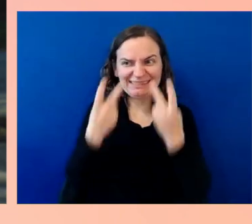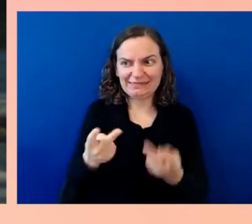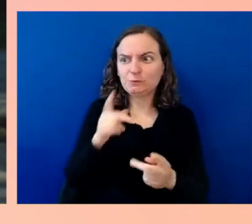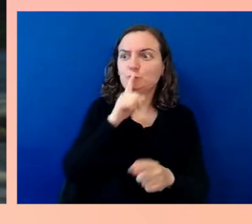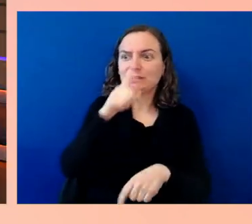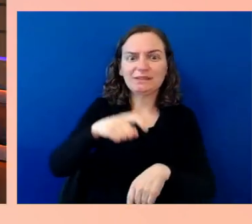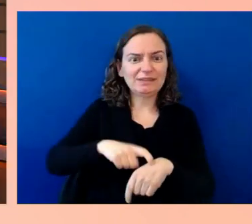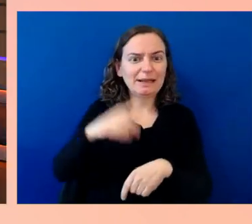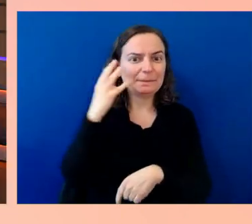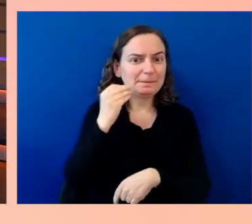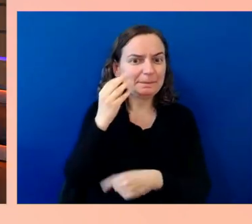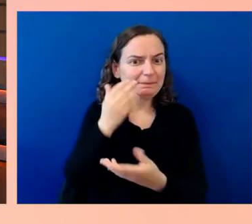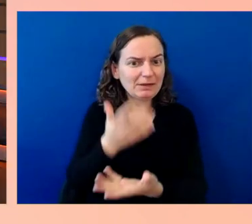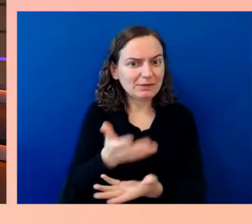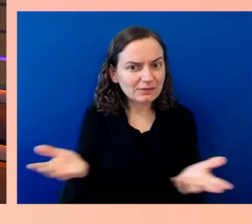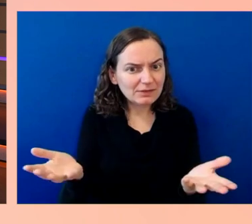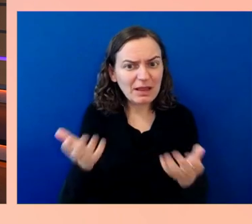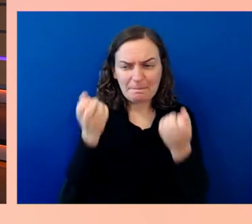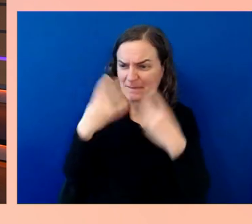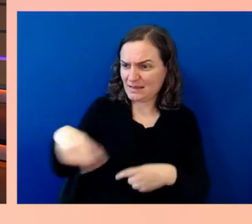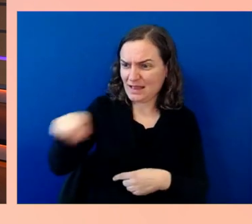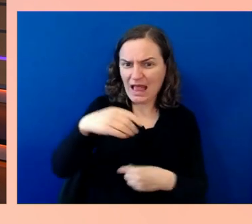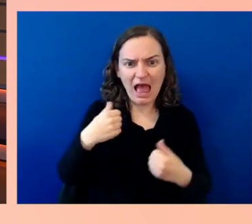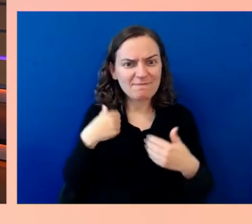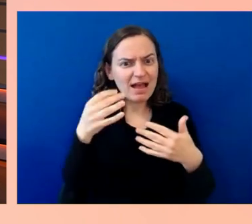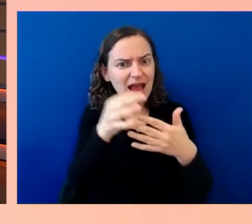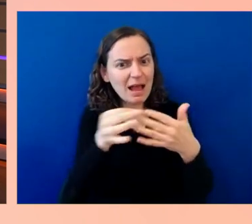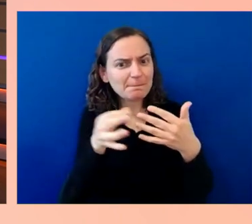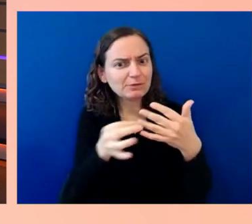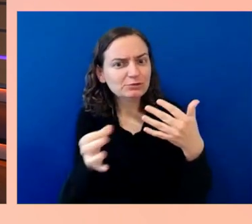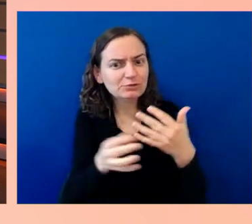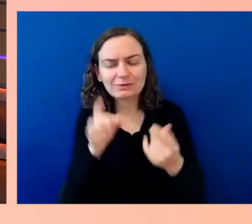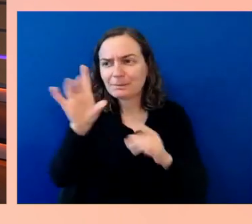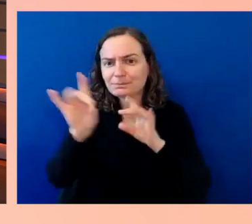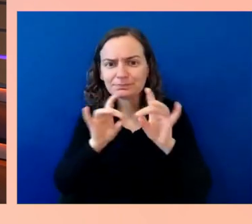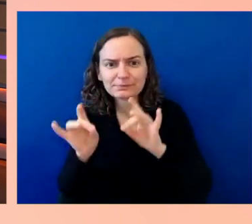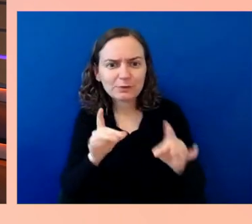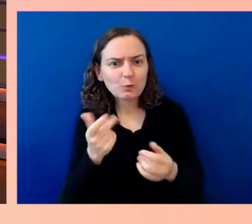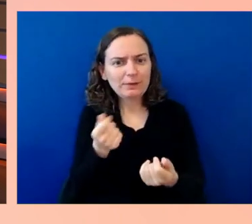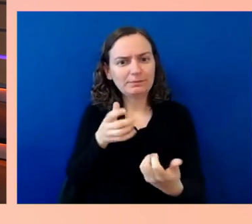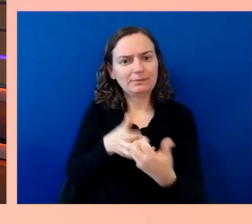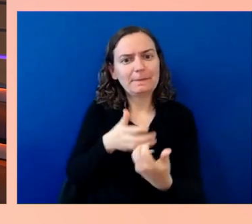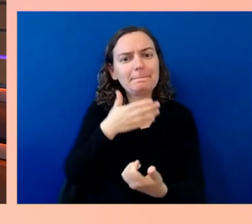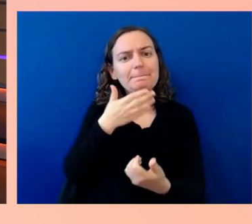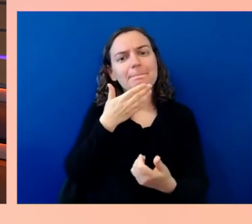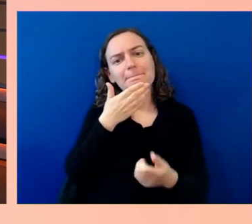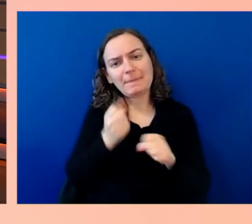to have the best possible experience. Your neurodivergent friends, such as myself, thank you, because first,